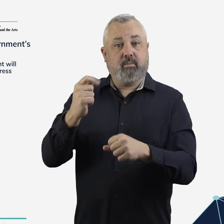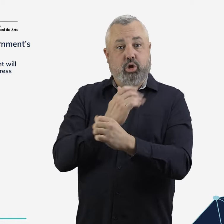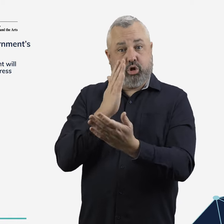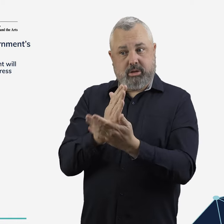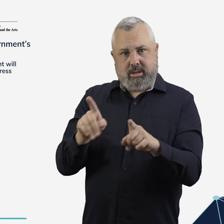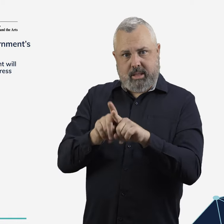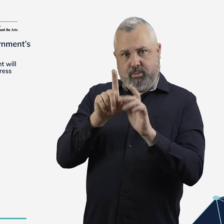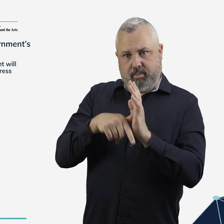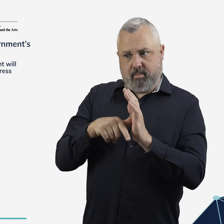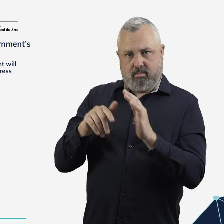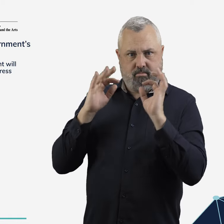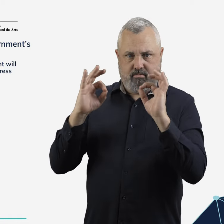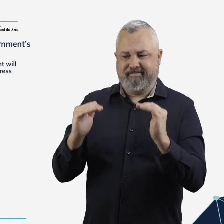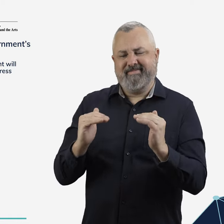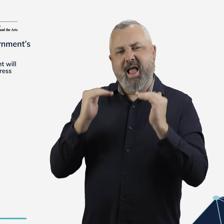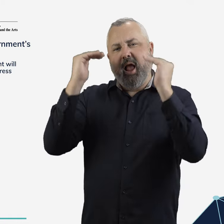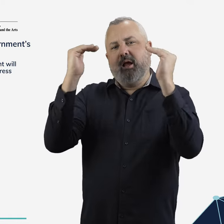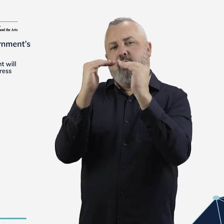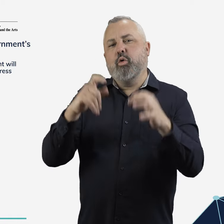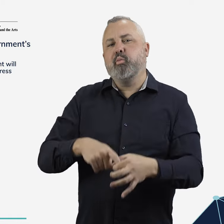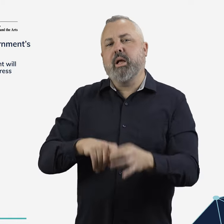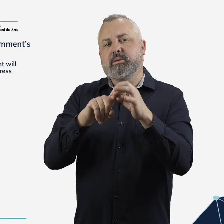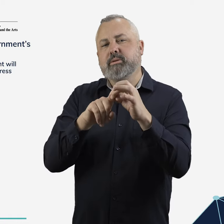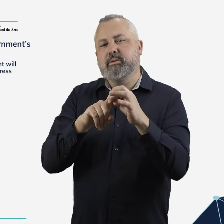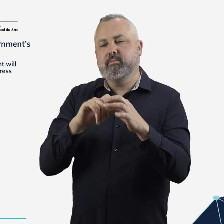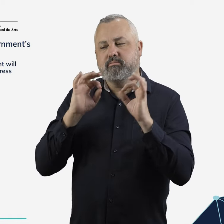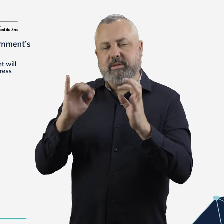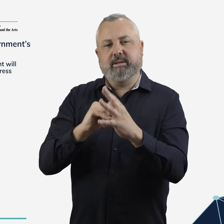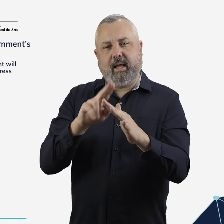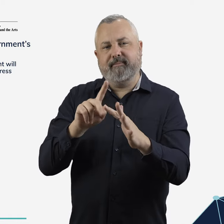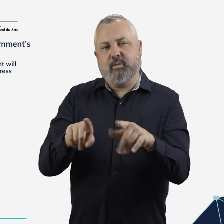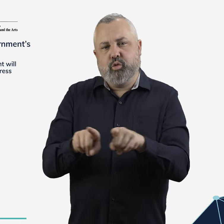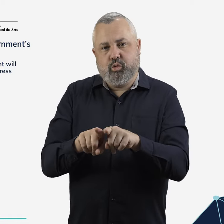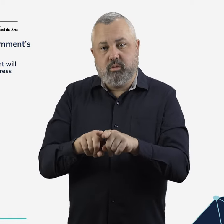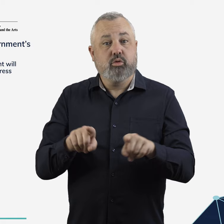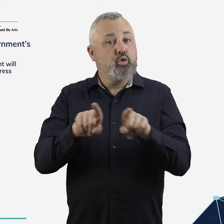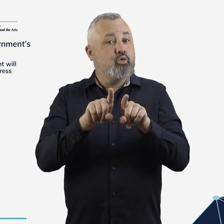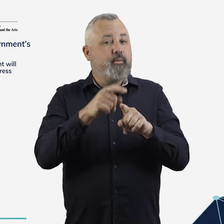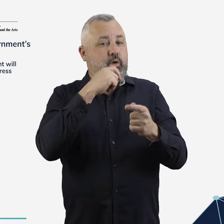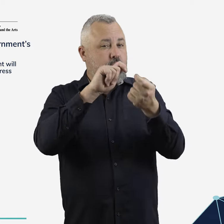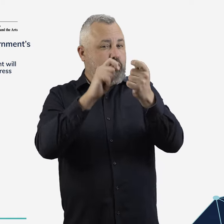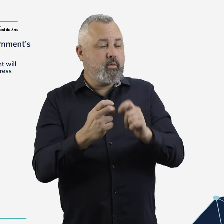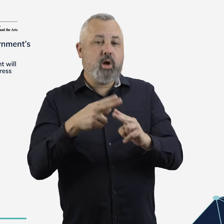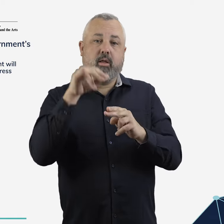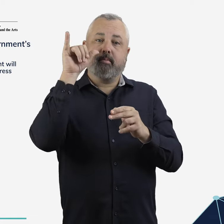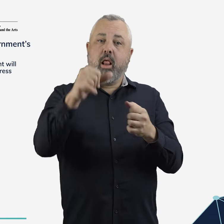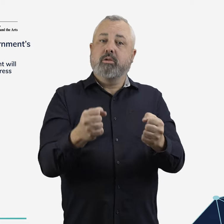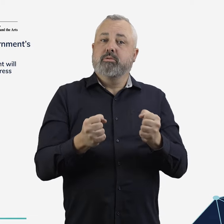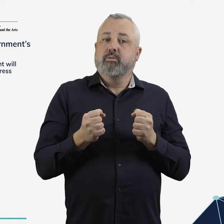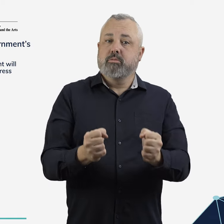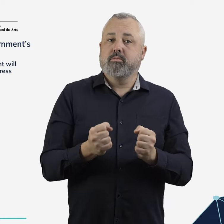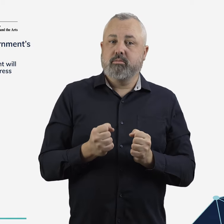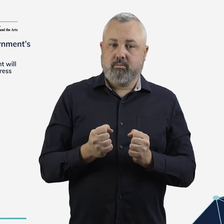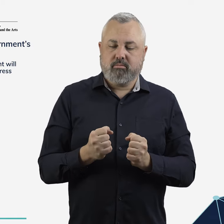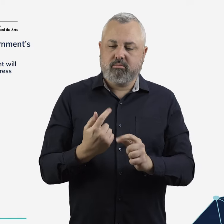without compromising safety, and will set expectations for airlines to train and develop more pilots